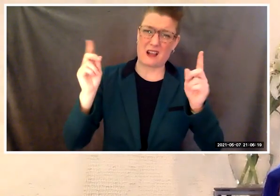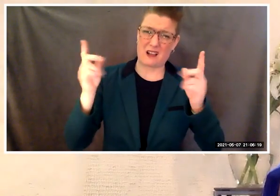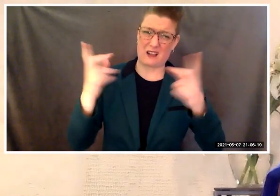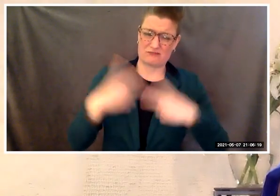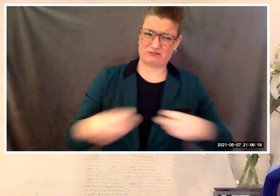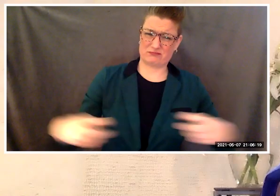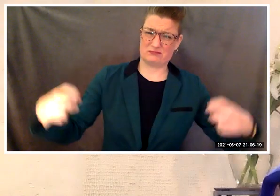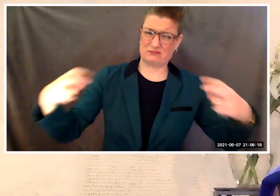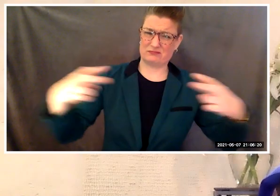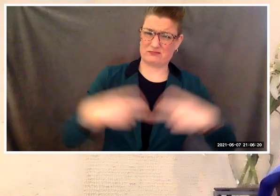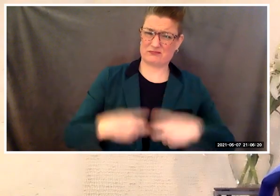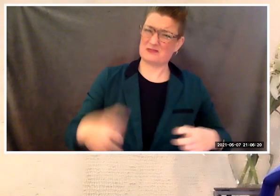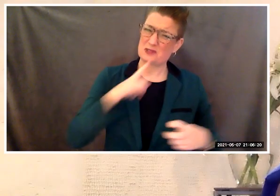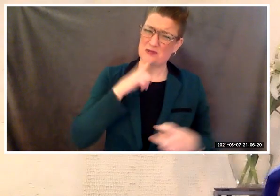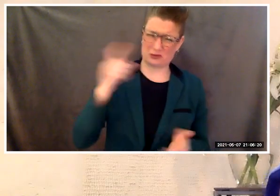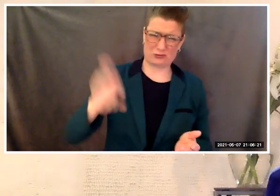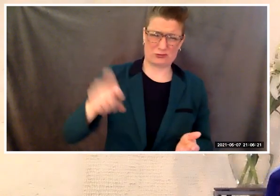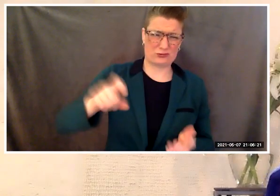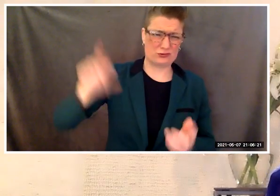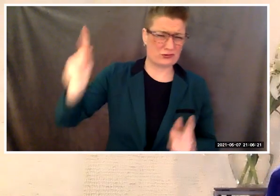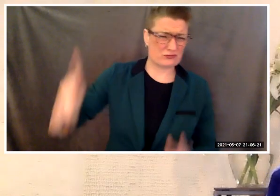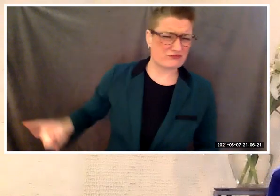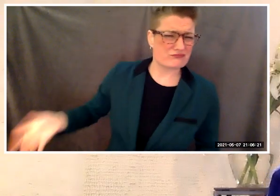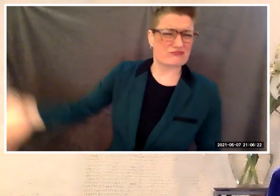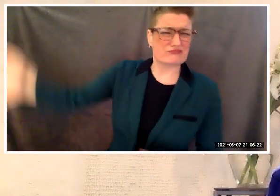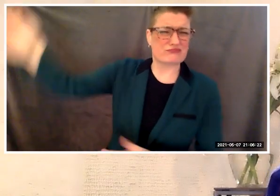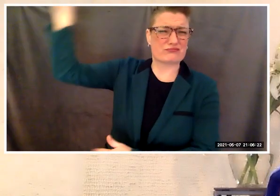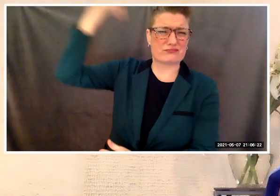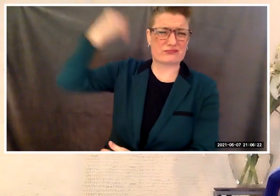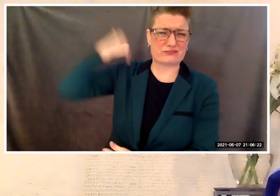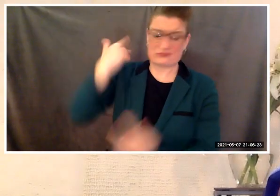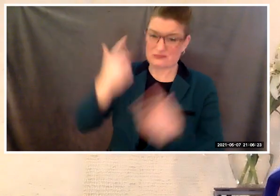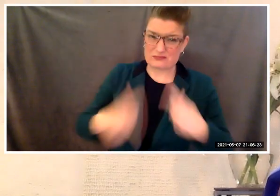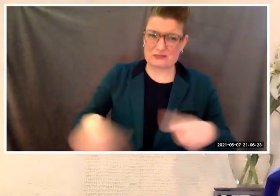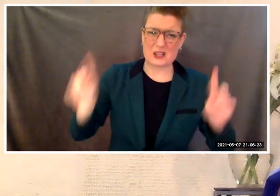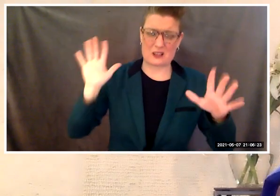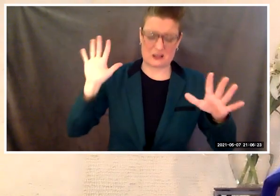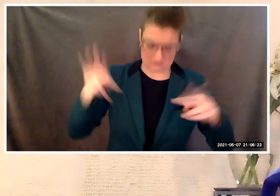of reflection, action, struggle and reckoning.